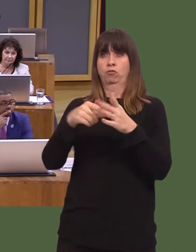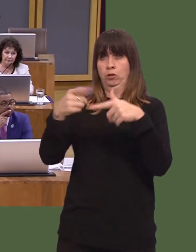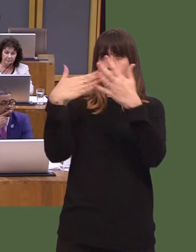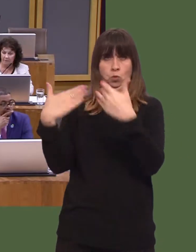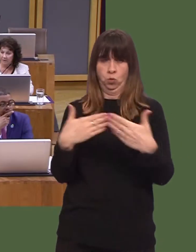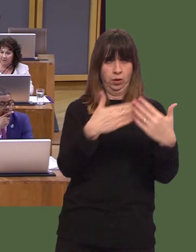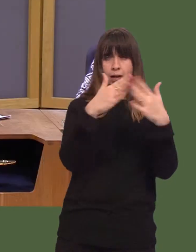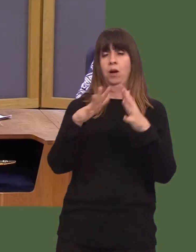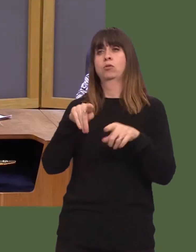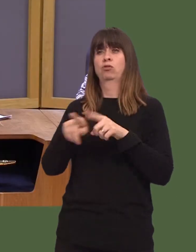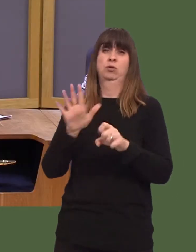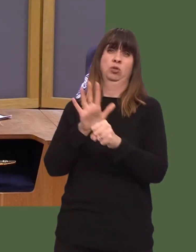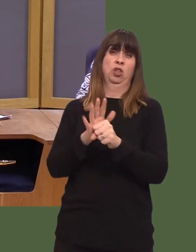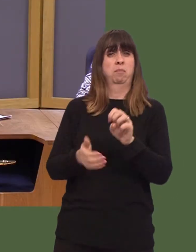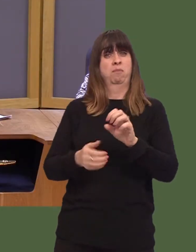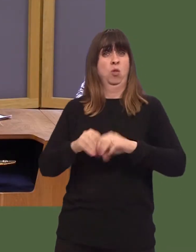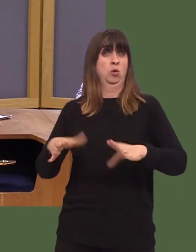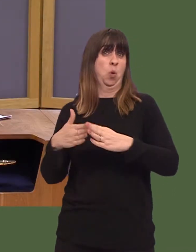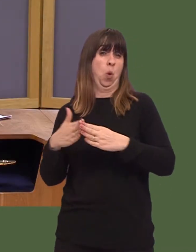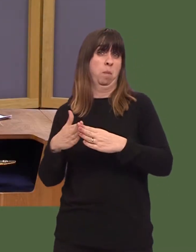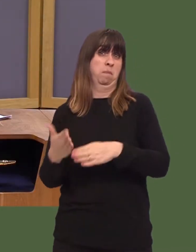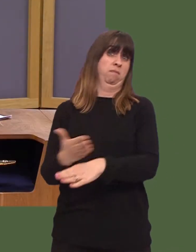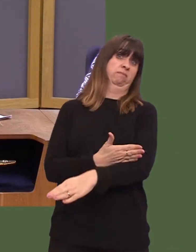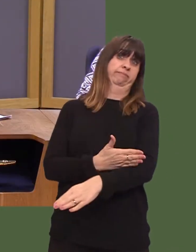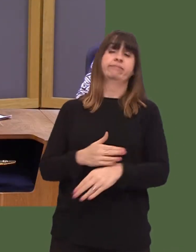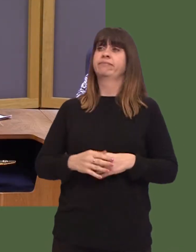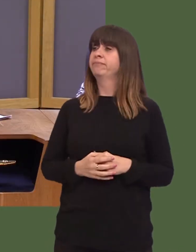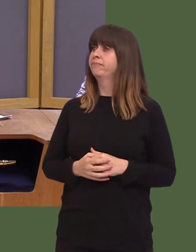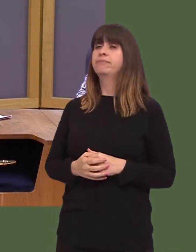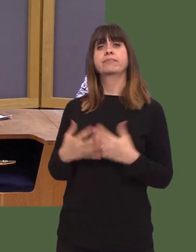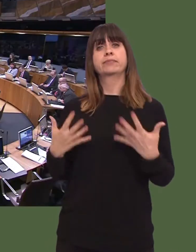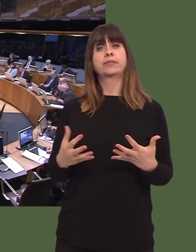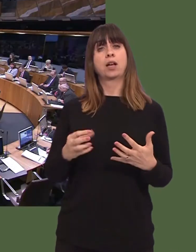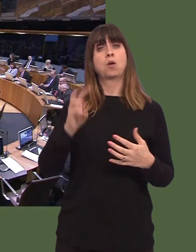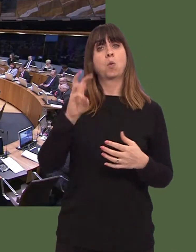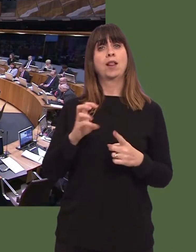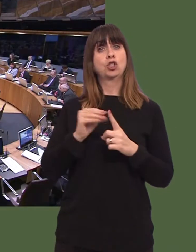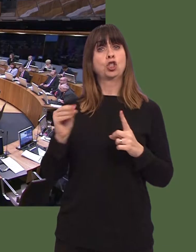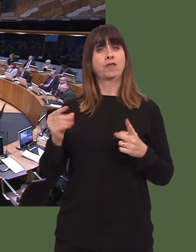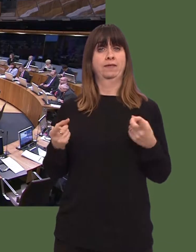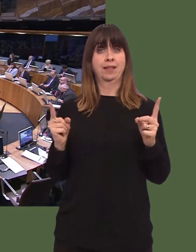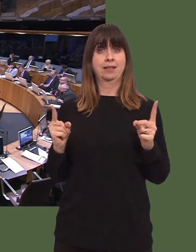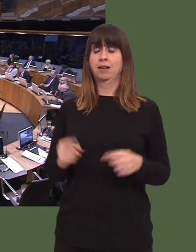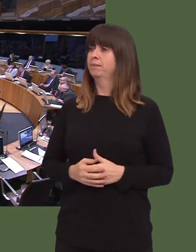Y Llywydd / The Llywydd: Questions now from the party leaders. Leader of the Welsh Conservatives, Andrew R.T. Davies. Andrew R.T.